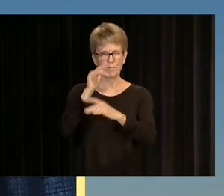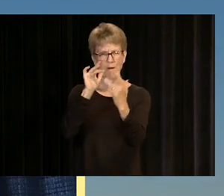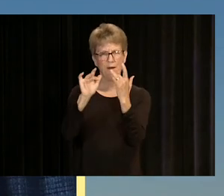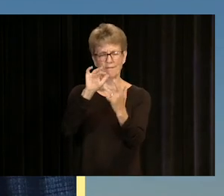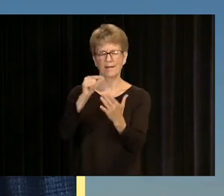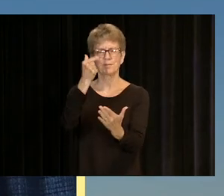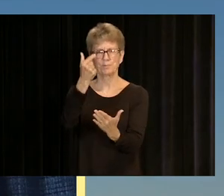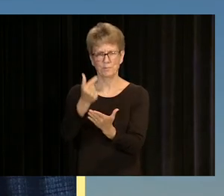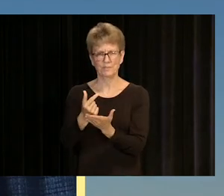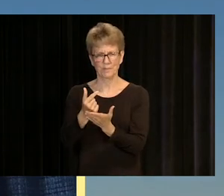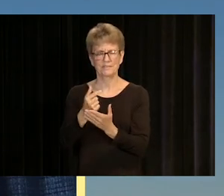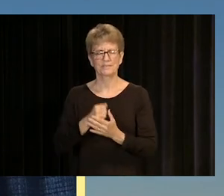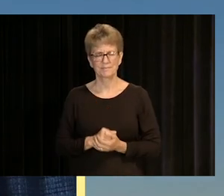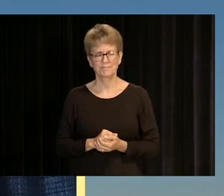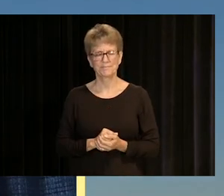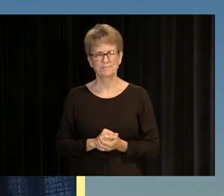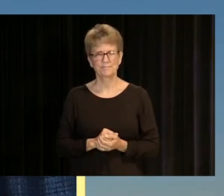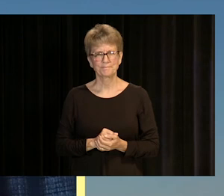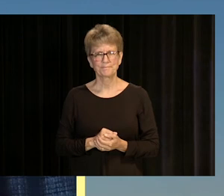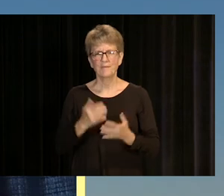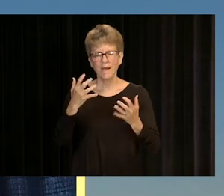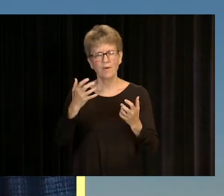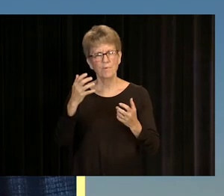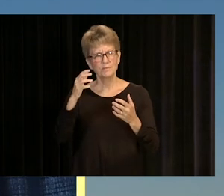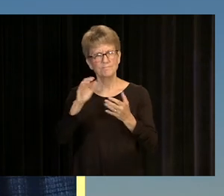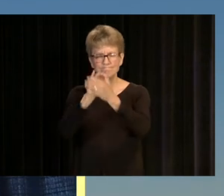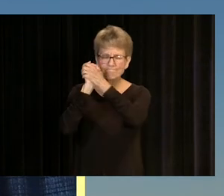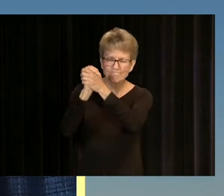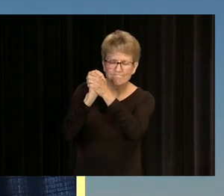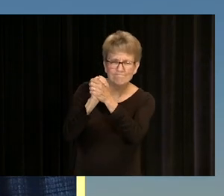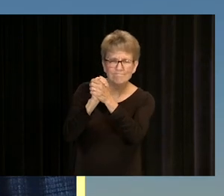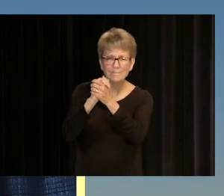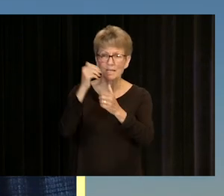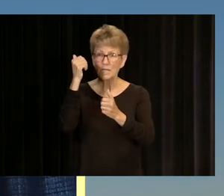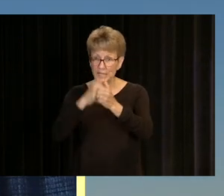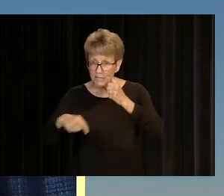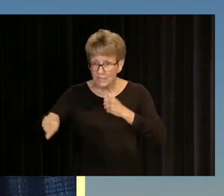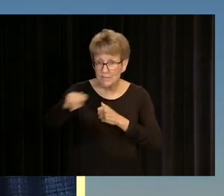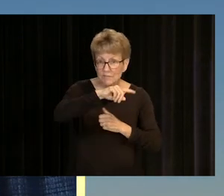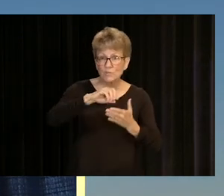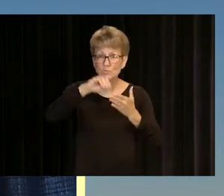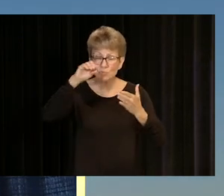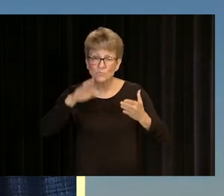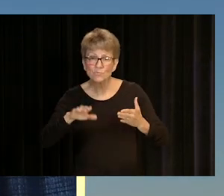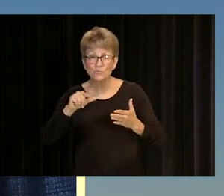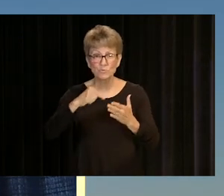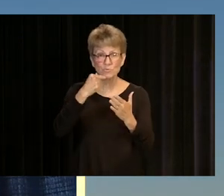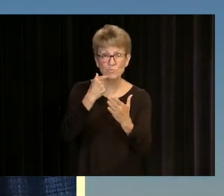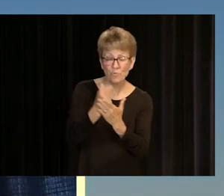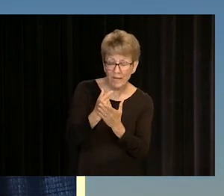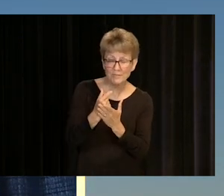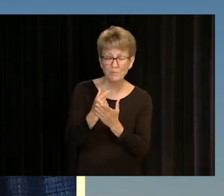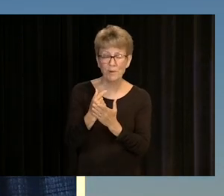WITH THAT BEING SAID, I WANT TO CONGRATULATE EACH OF YOU FOR HAVING COME THIS FAR IN YOUR EDUCATIONAL JOURNEY.